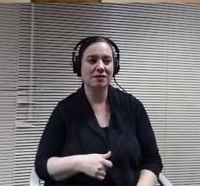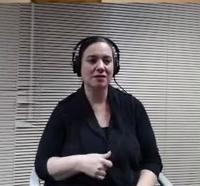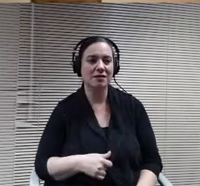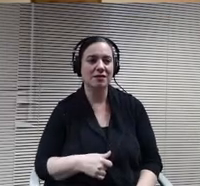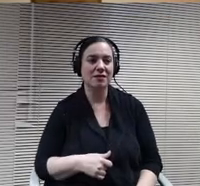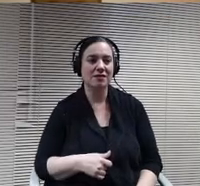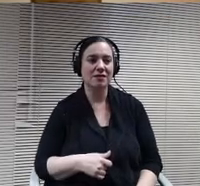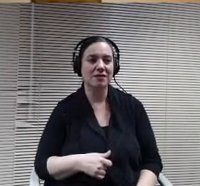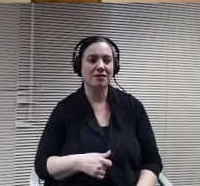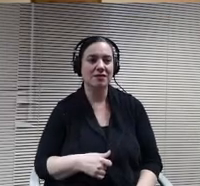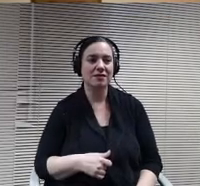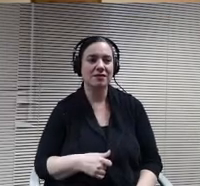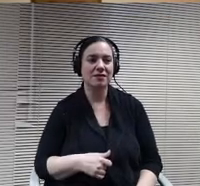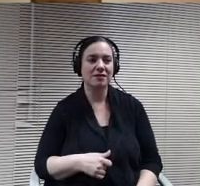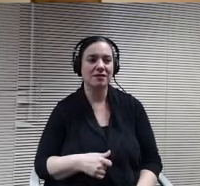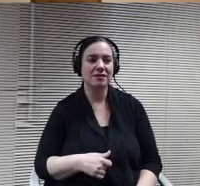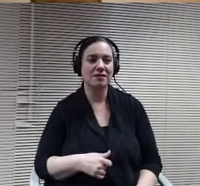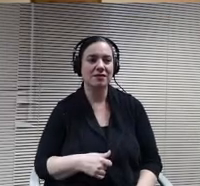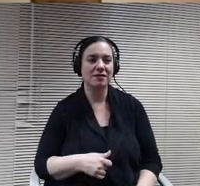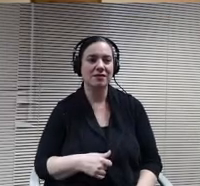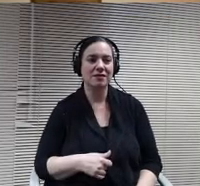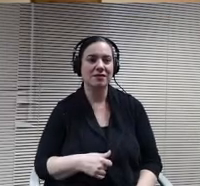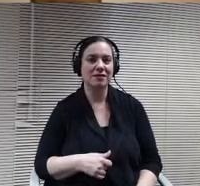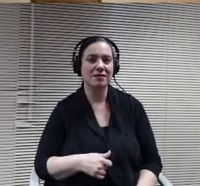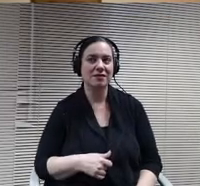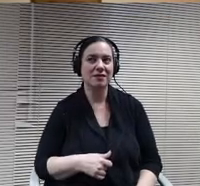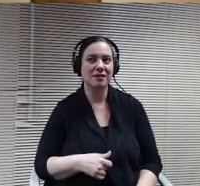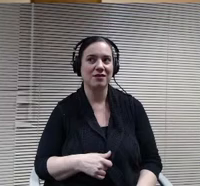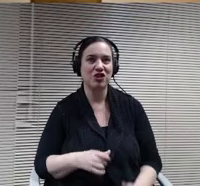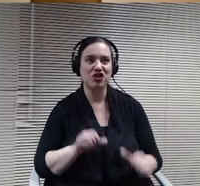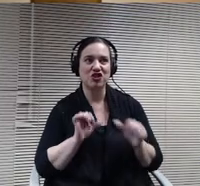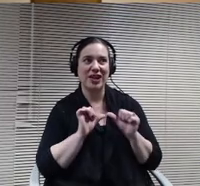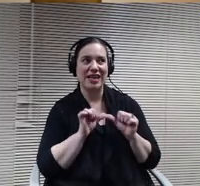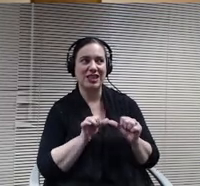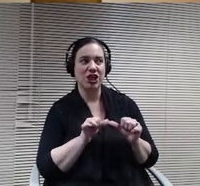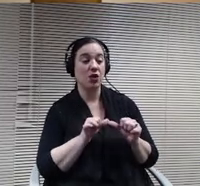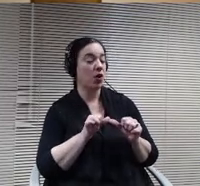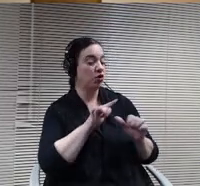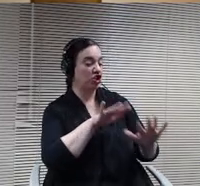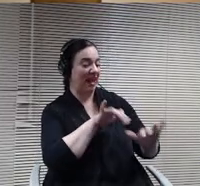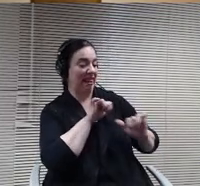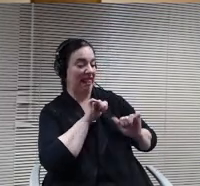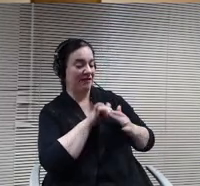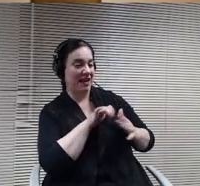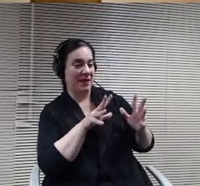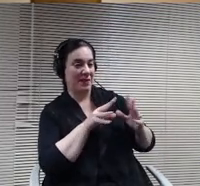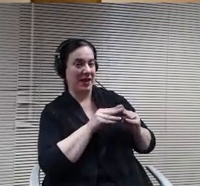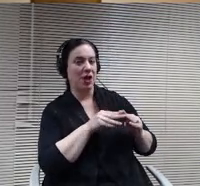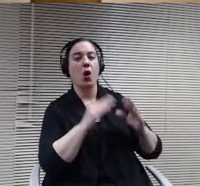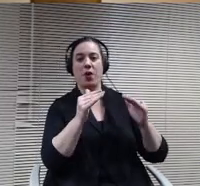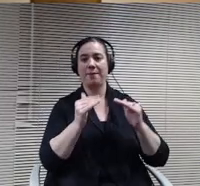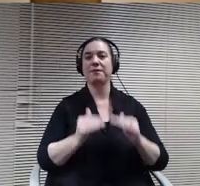Check on she left the meeting OK. Board member Vitaly High Board member Wagner.